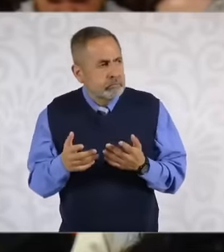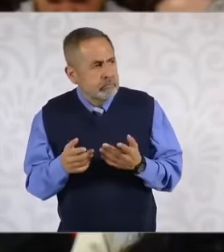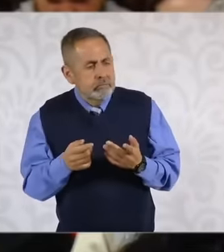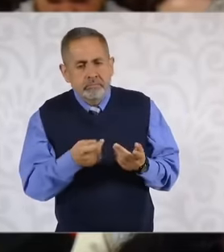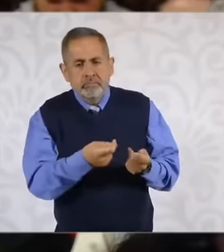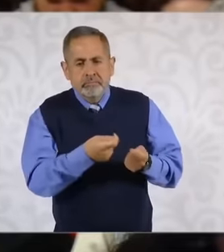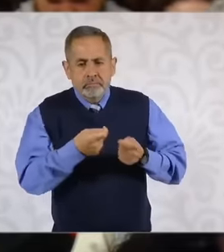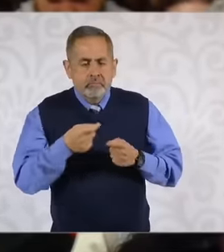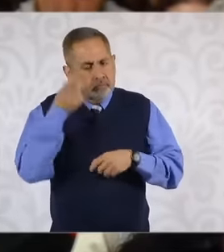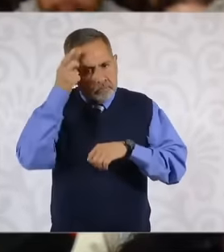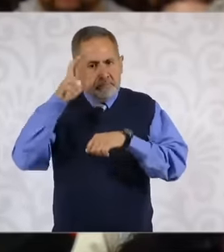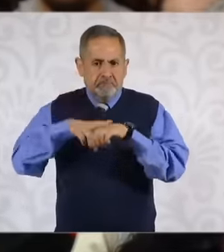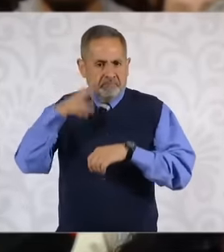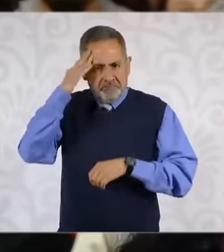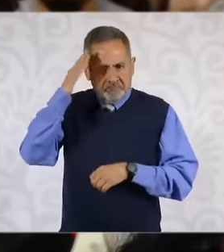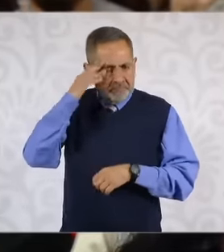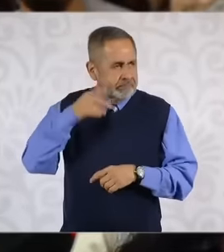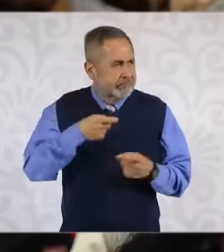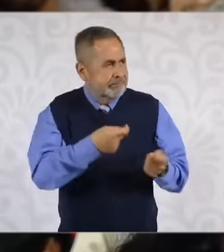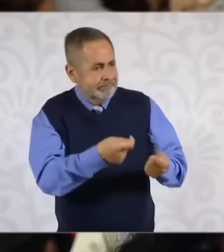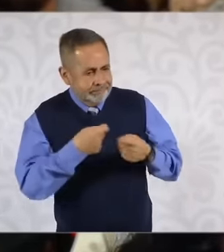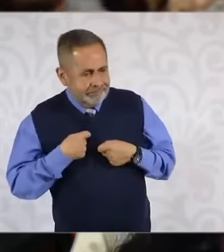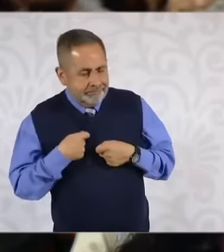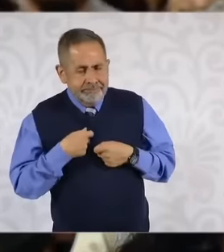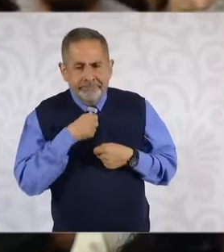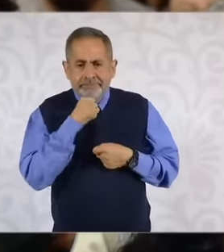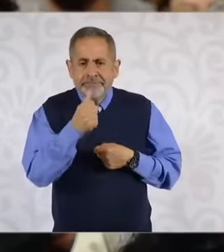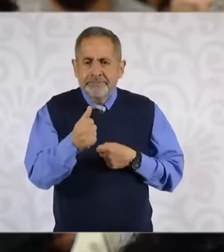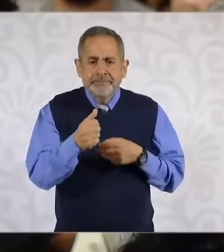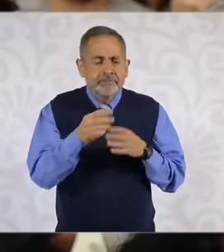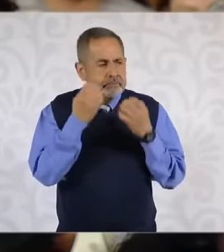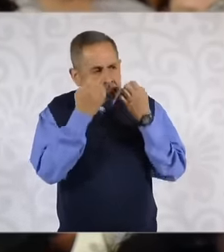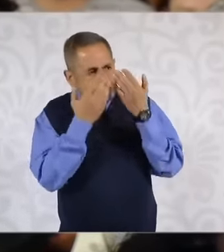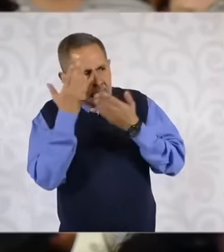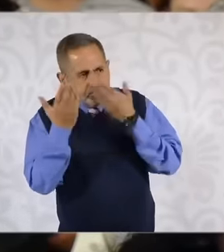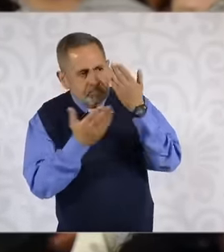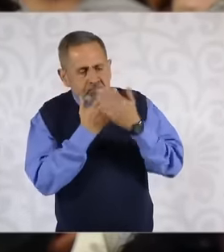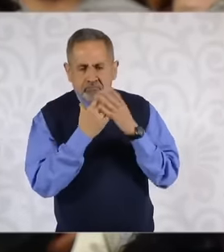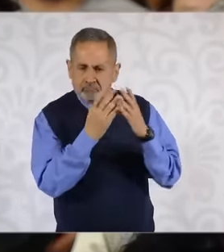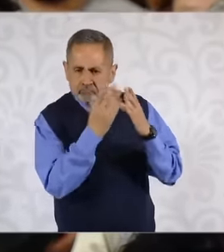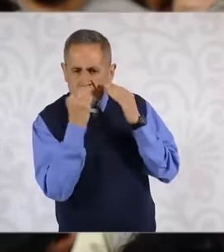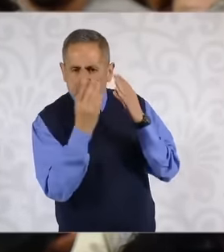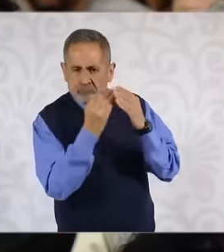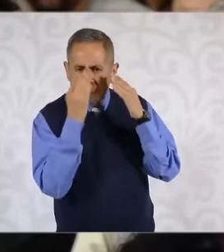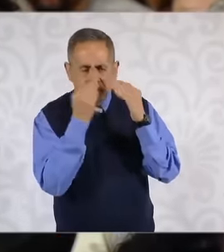general directors, there are exceptions but they have not had that career service to grow